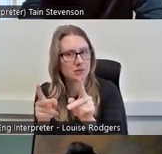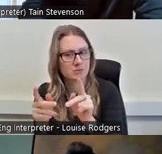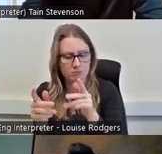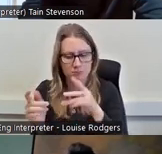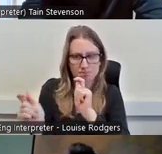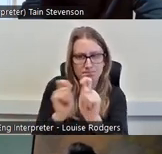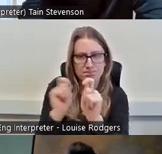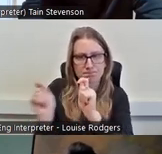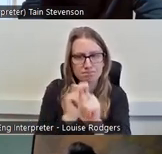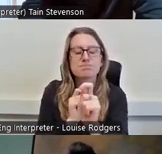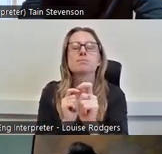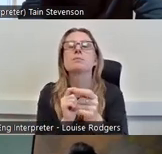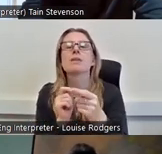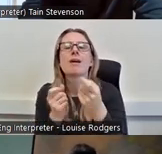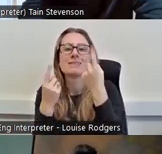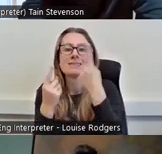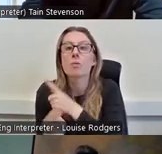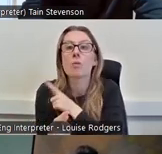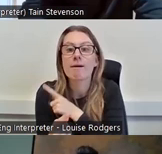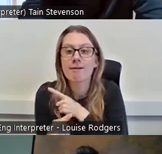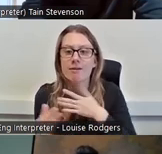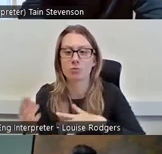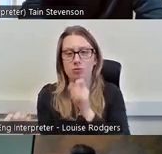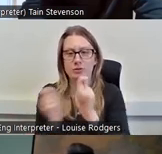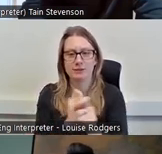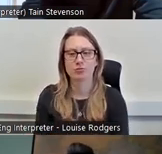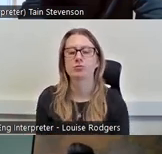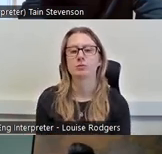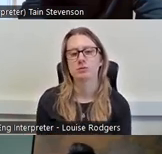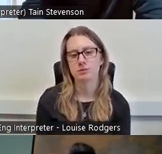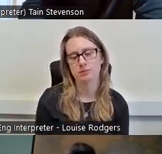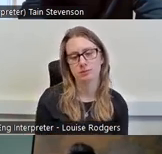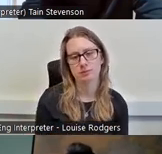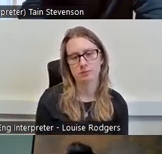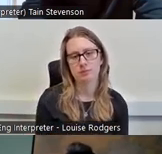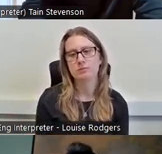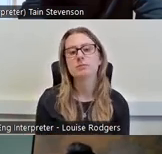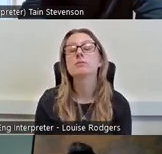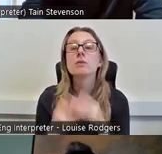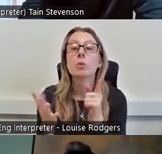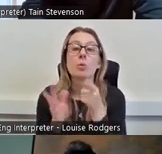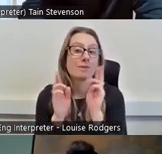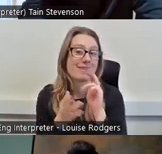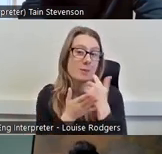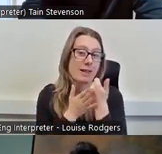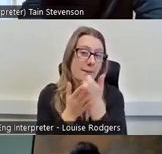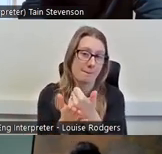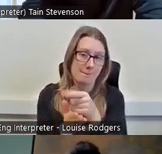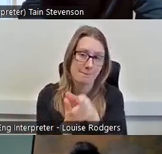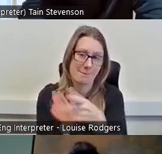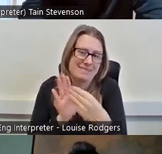understand the reasons behind it. So hopefully that will help you as an example. Now if we go